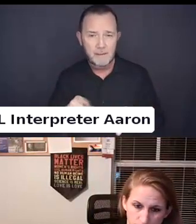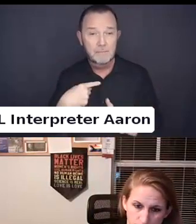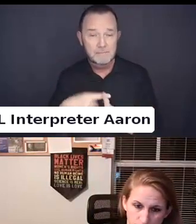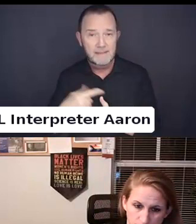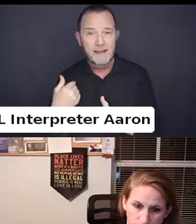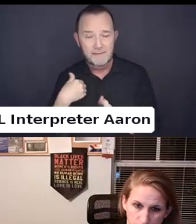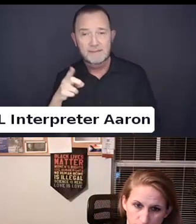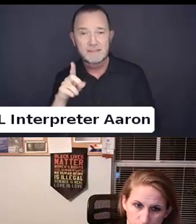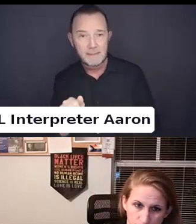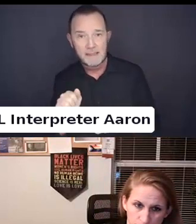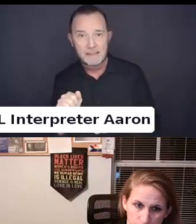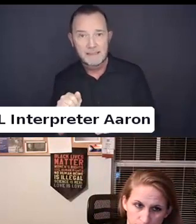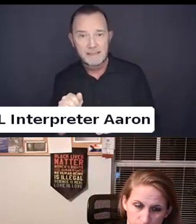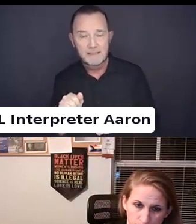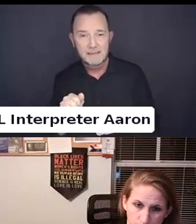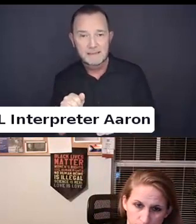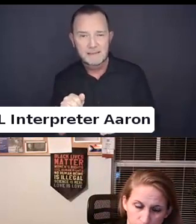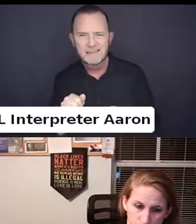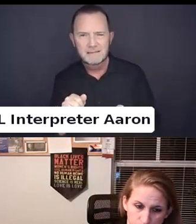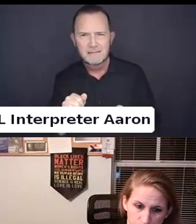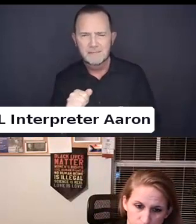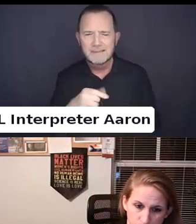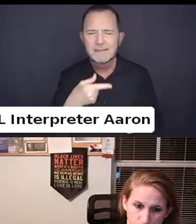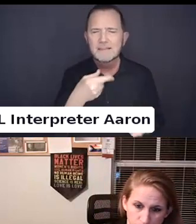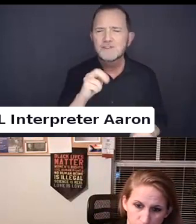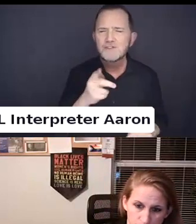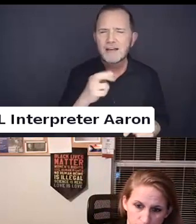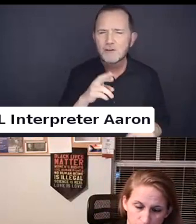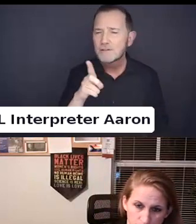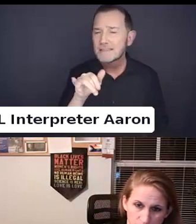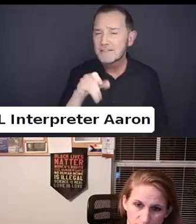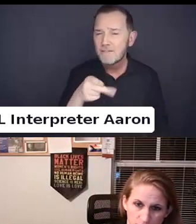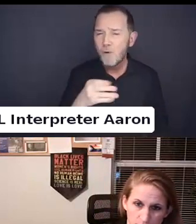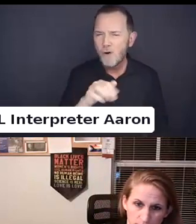other than any gender dysphoria.